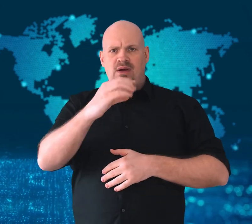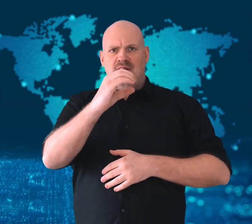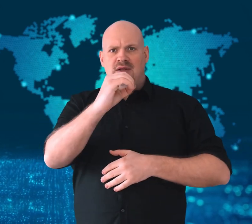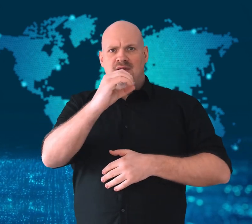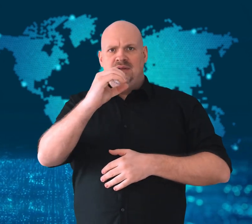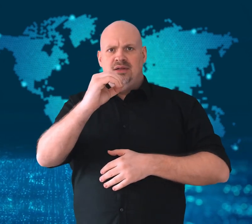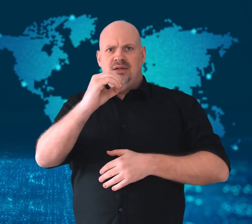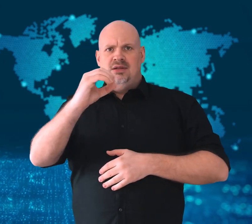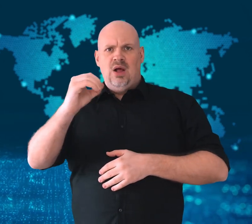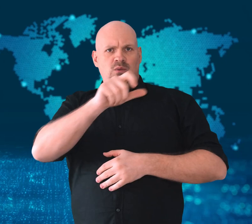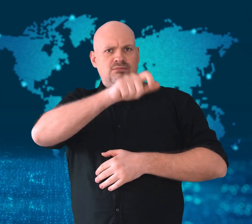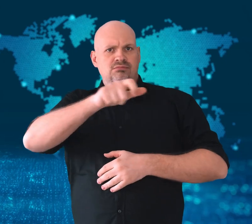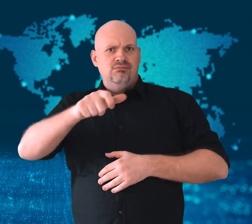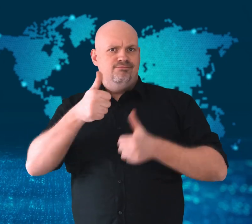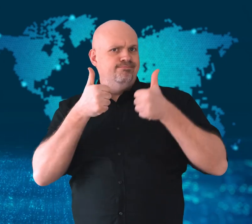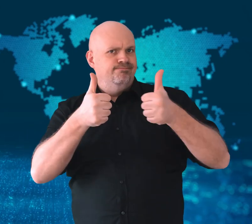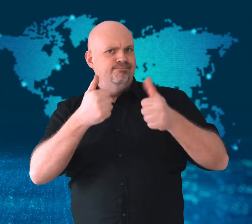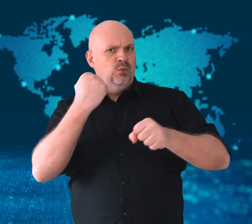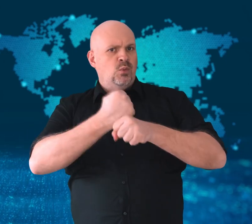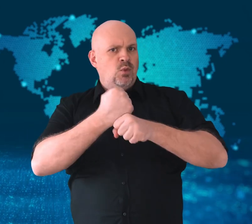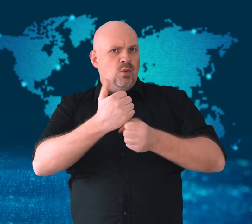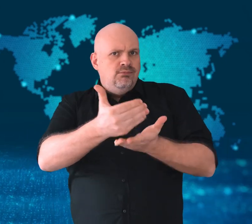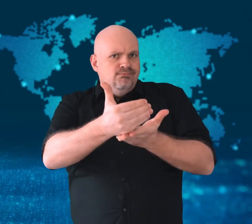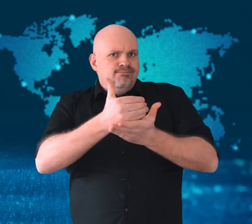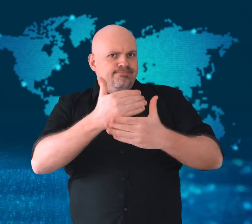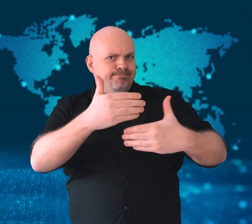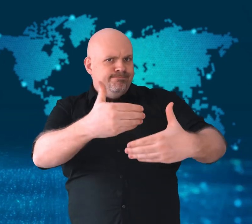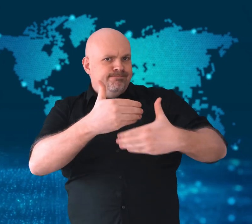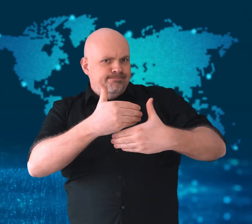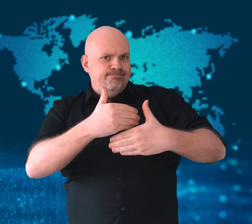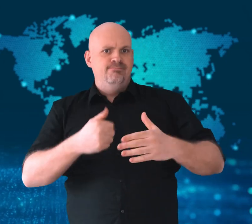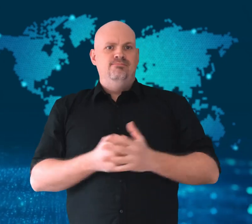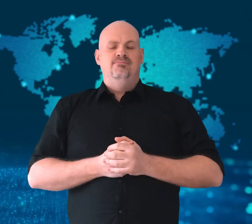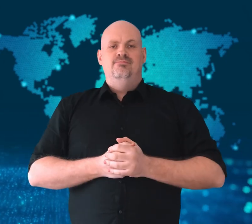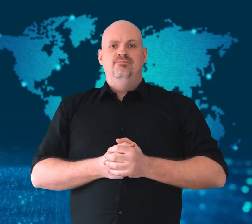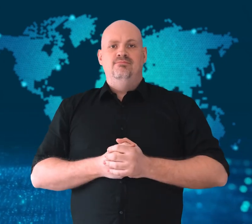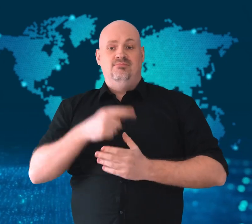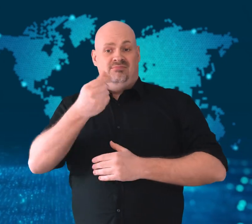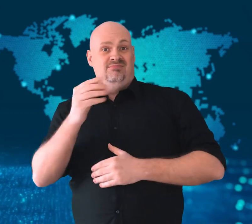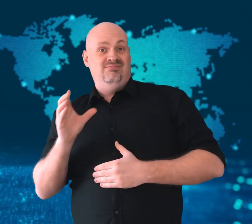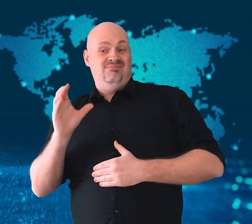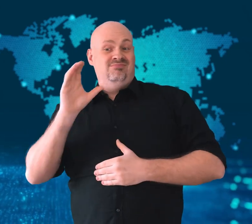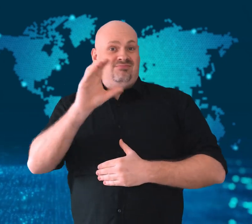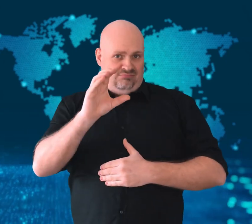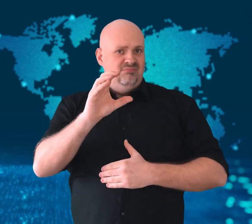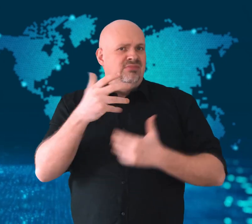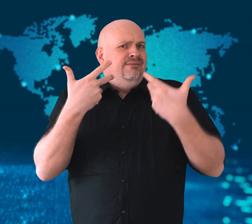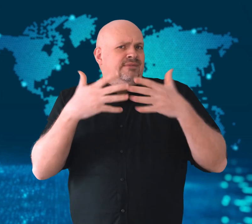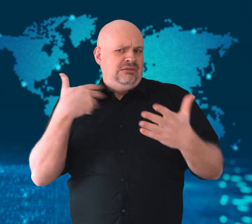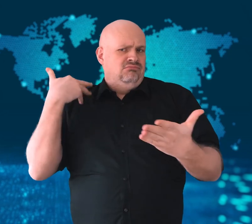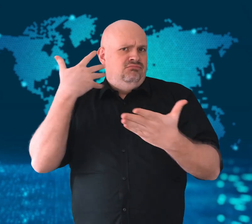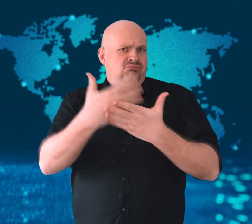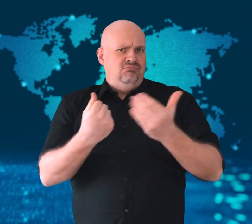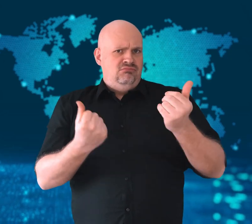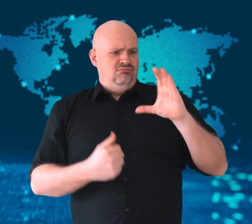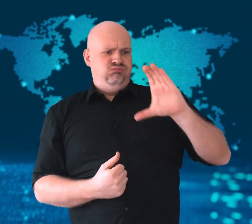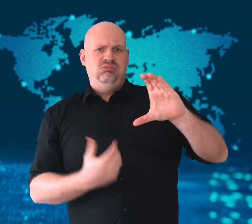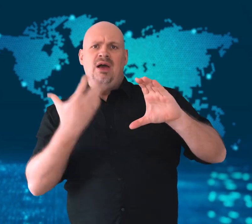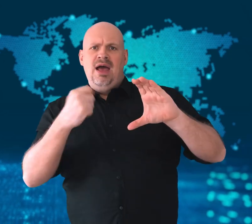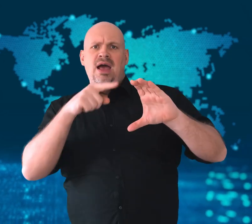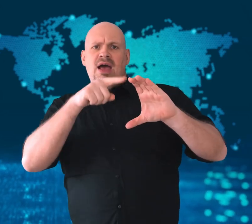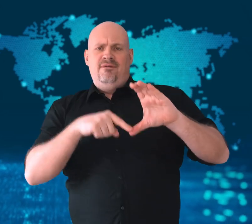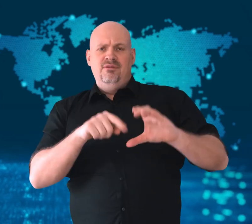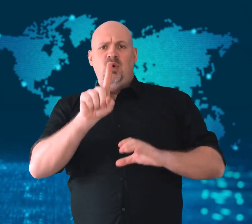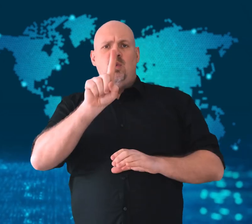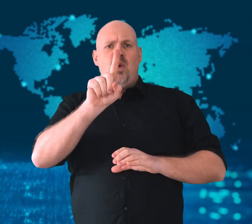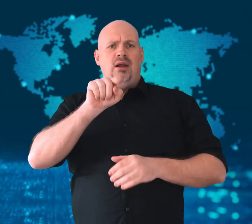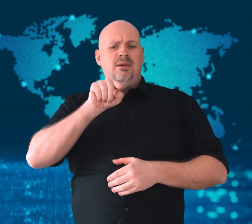The amount is in addition to an existing $1.4 billion USD package